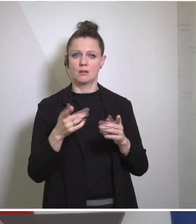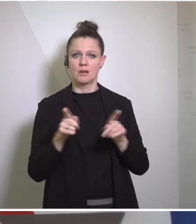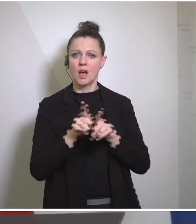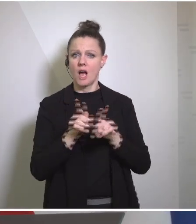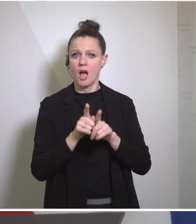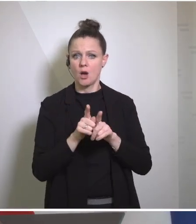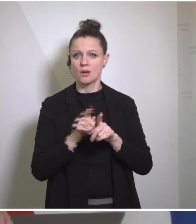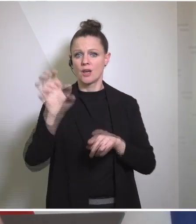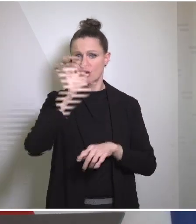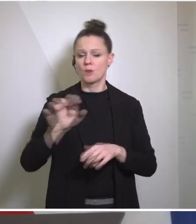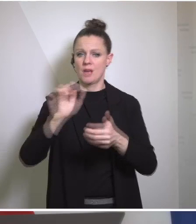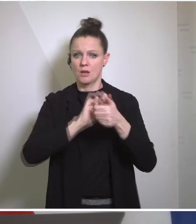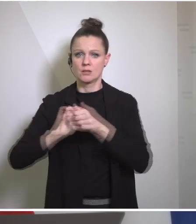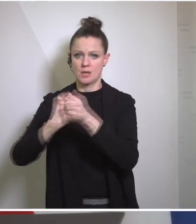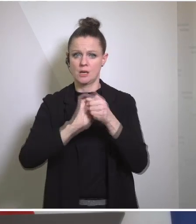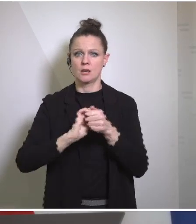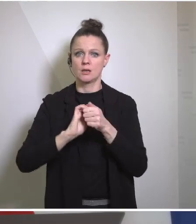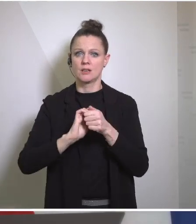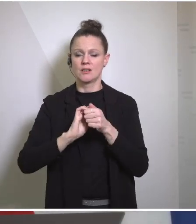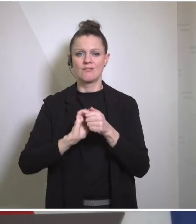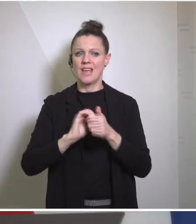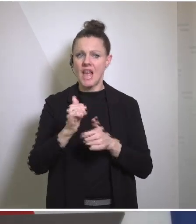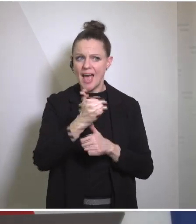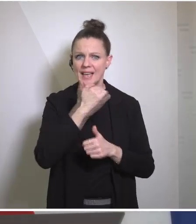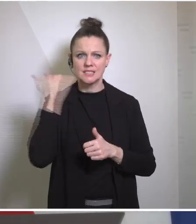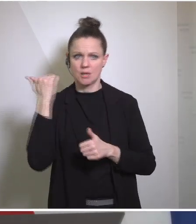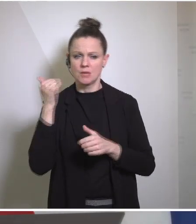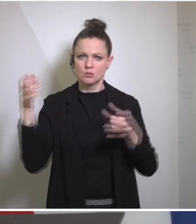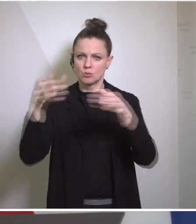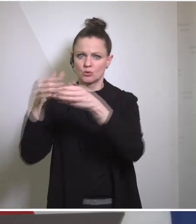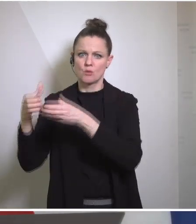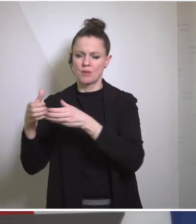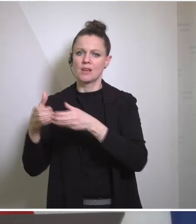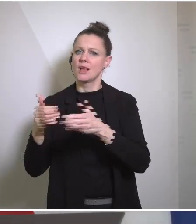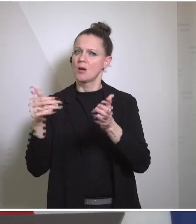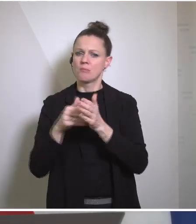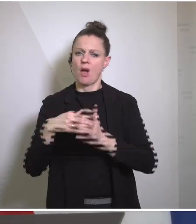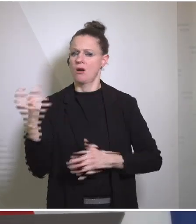European Union on violent extremist settlers. I think their actions are extremely dangerous and